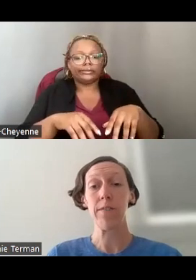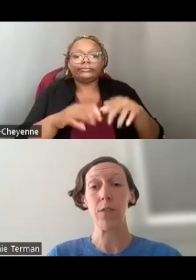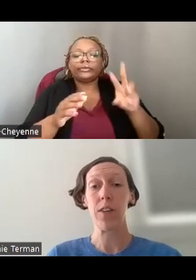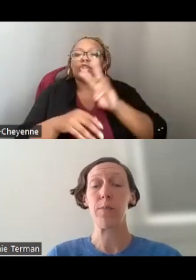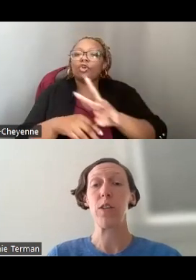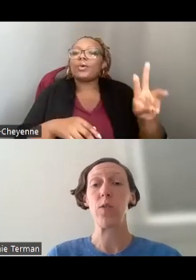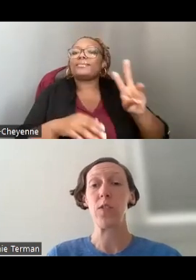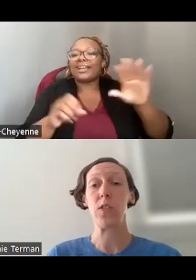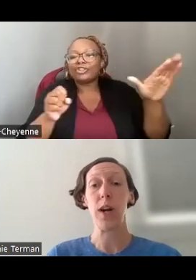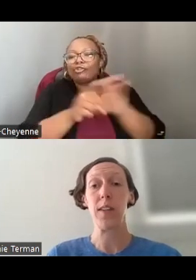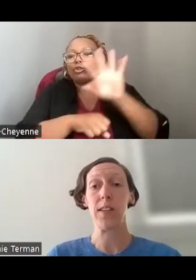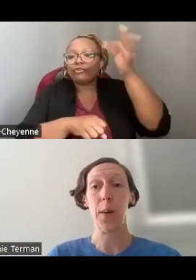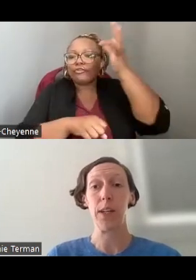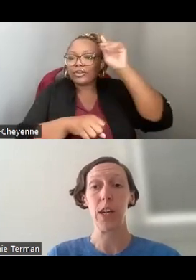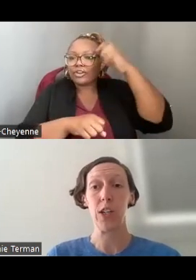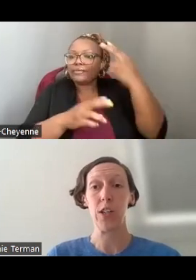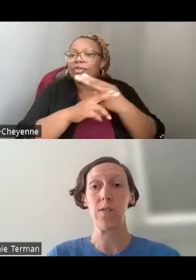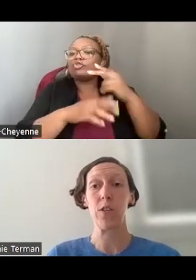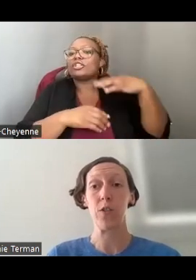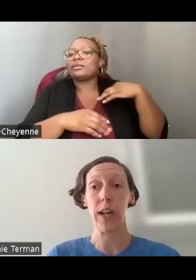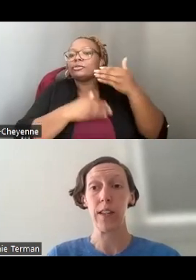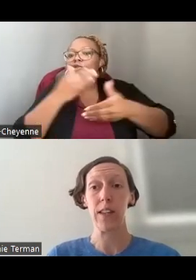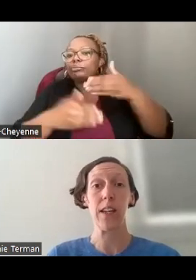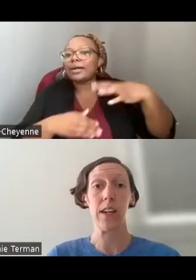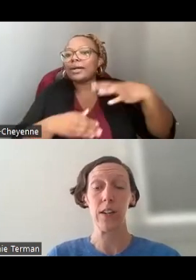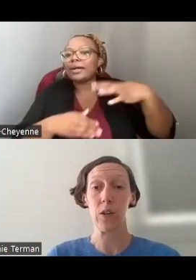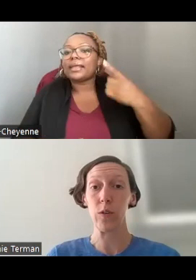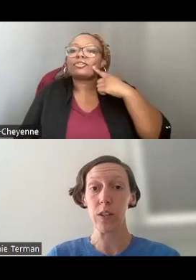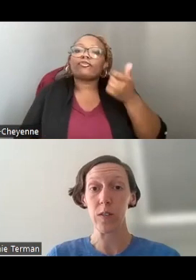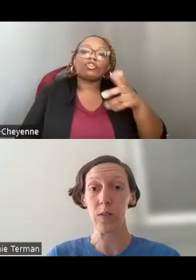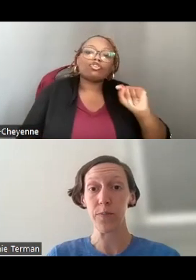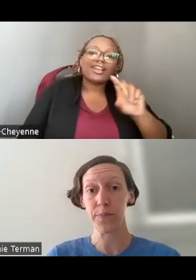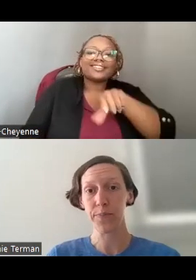FEDERAL GOVERNMENT USES TO PROCESS APPLICATIONS FOR GRANTS AND OTHER AWARDS.